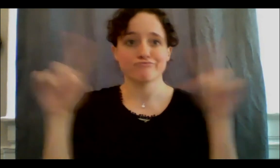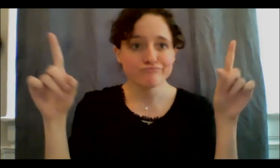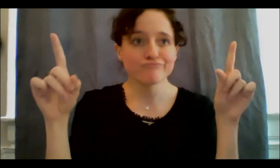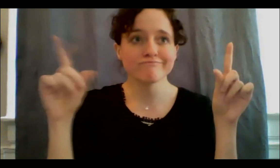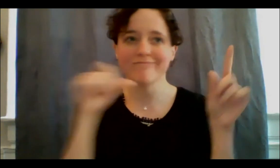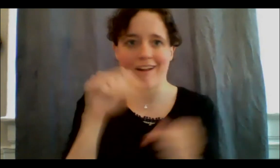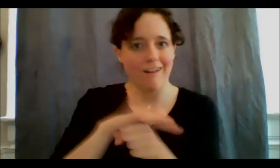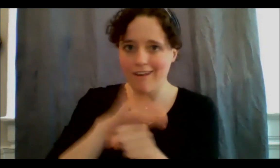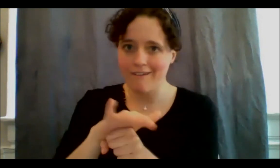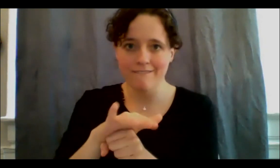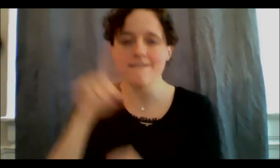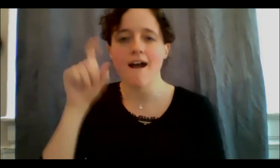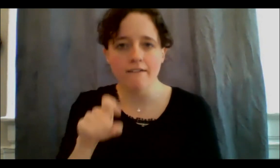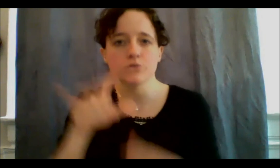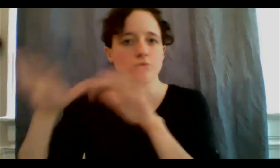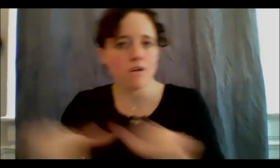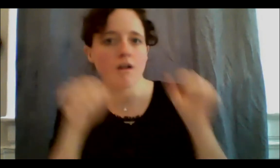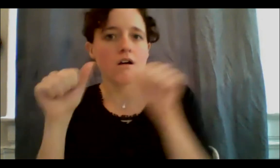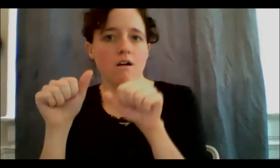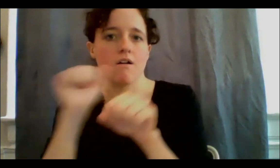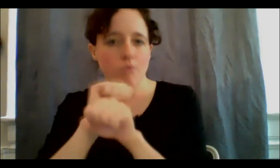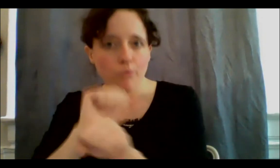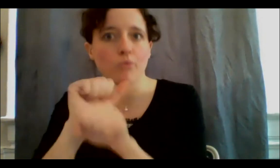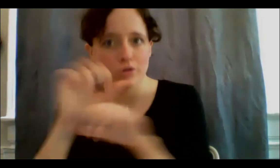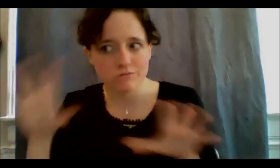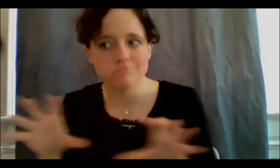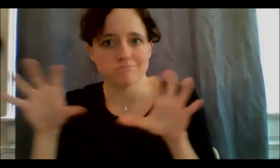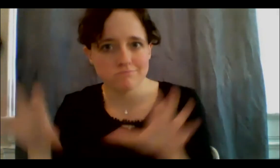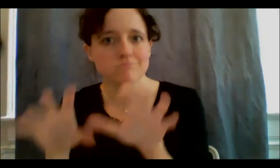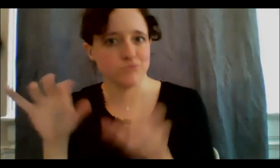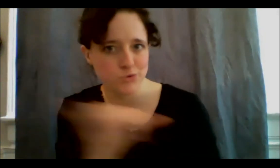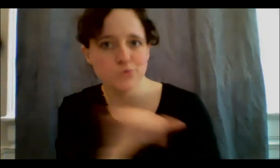there. I was inching towards that, it's definitely a process to figure out how